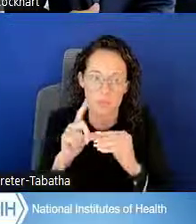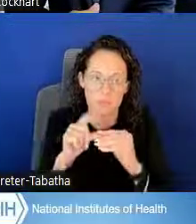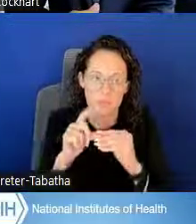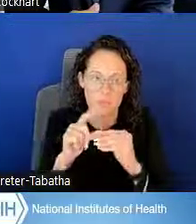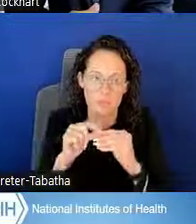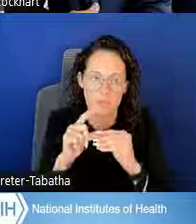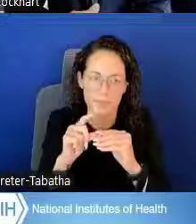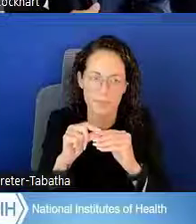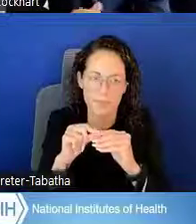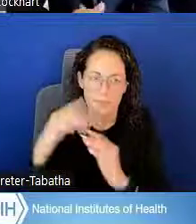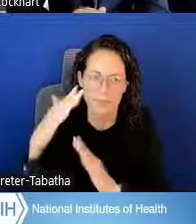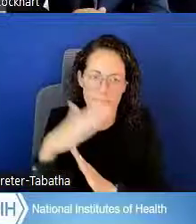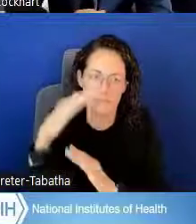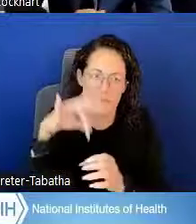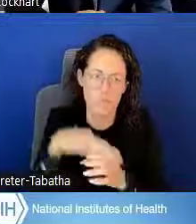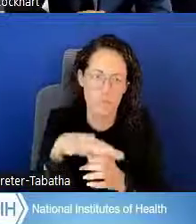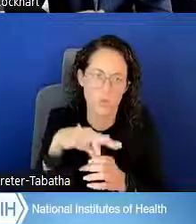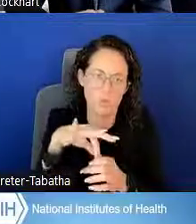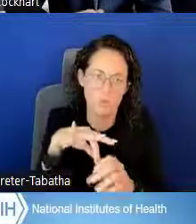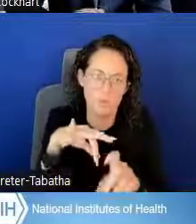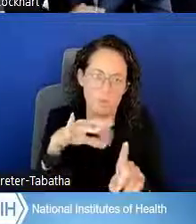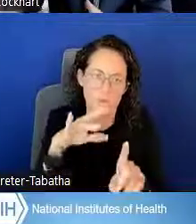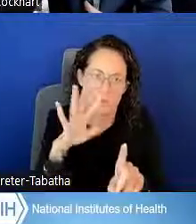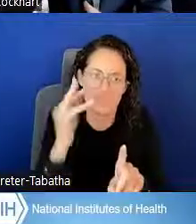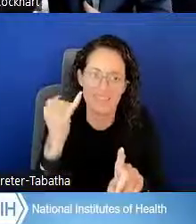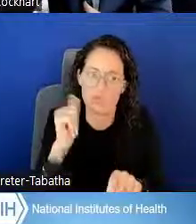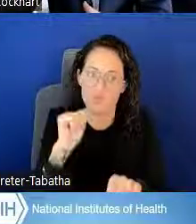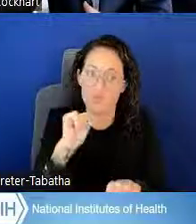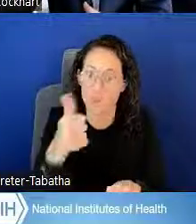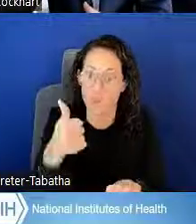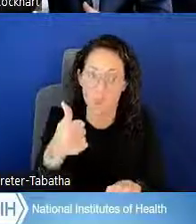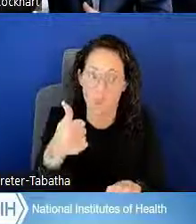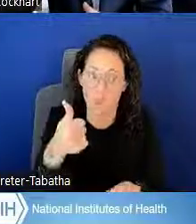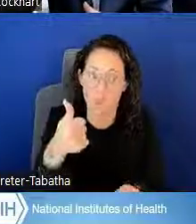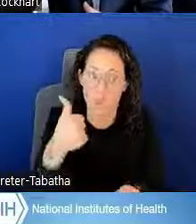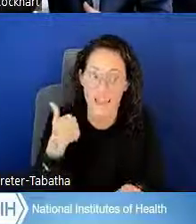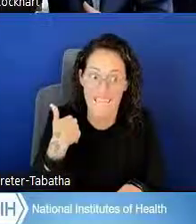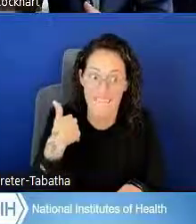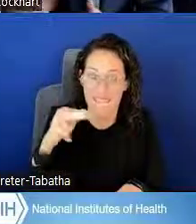top-rated question is, "If you don't have NIH funding,